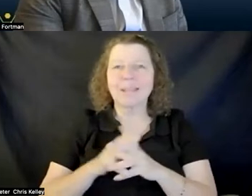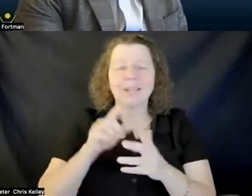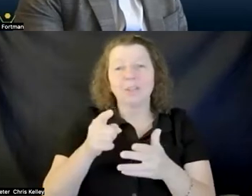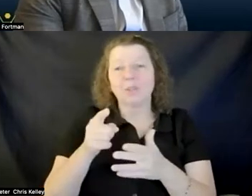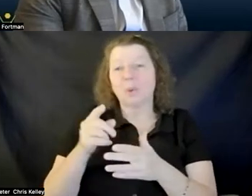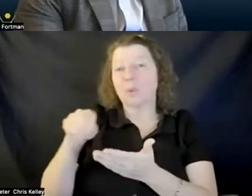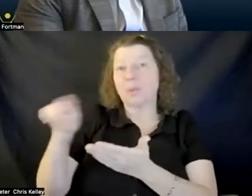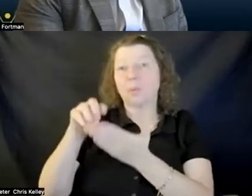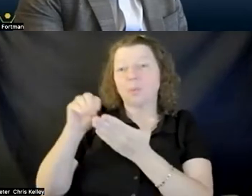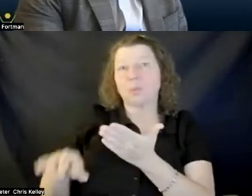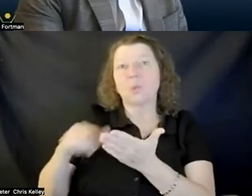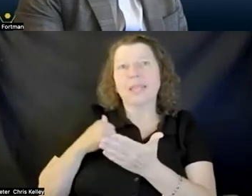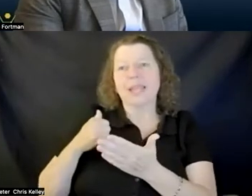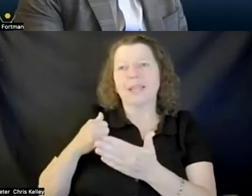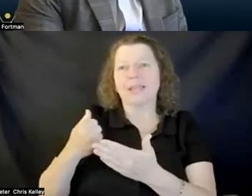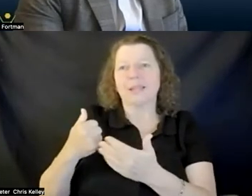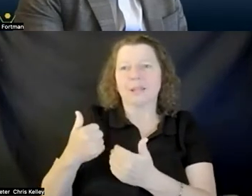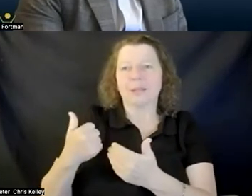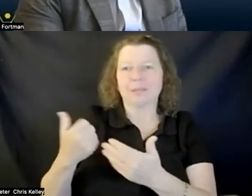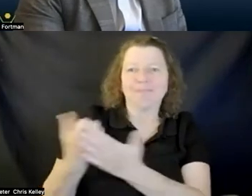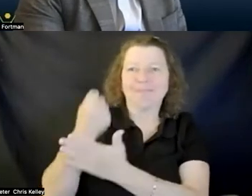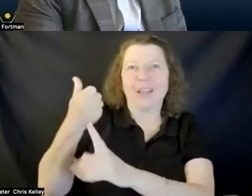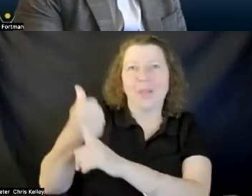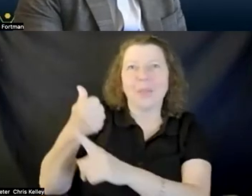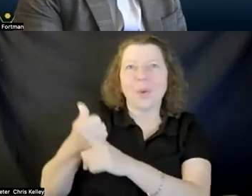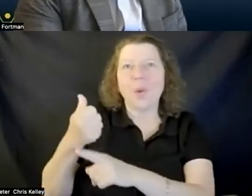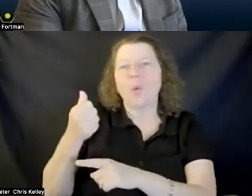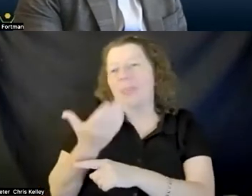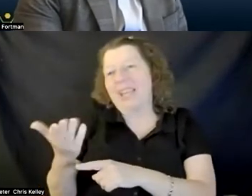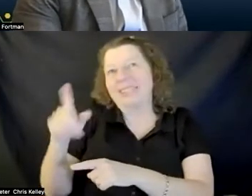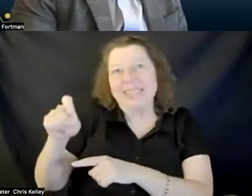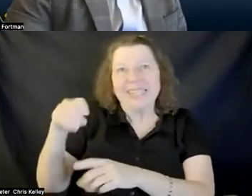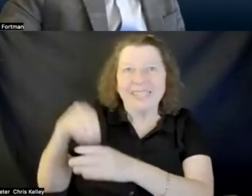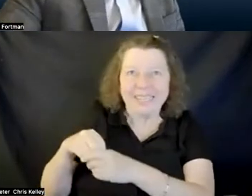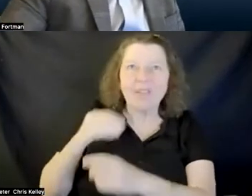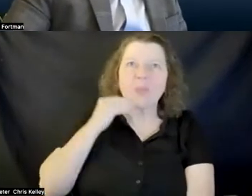home so you know we thanks to to jeremy and and his team and the xr initiative at university of